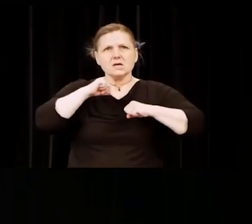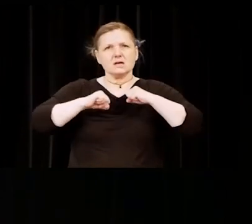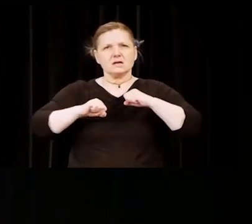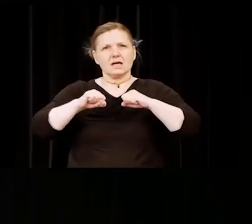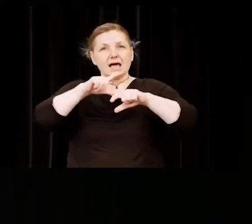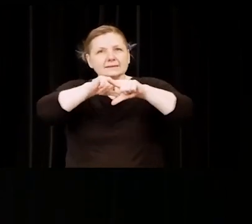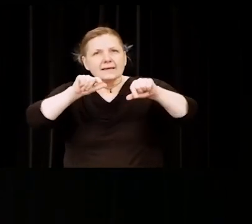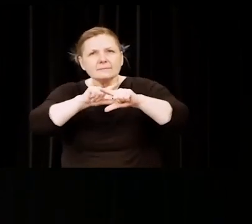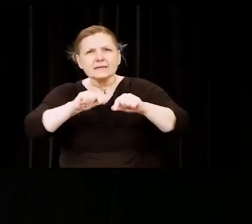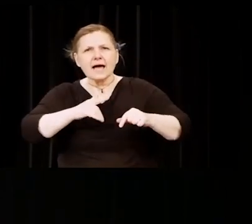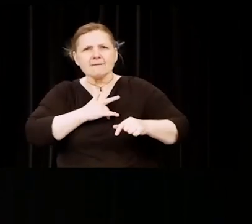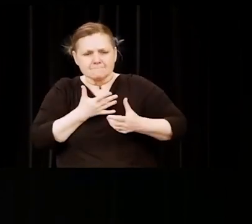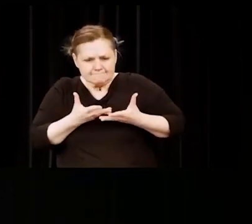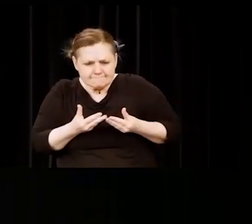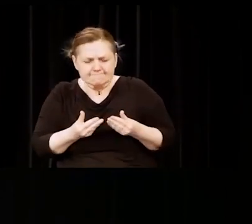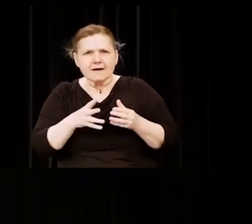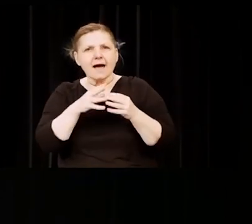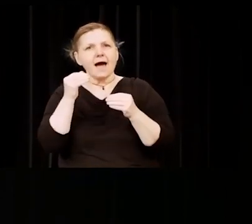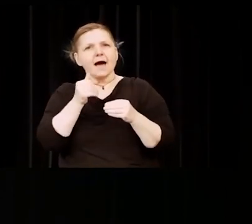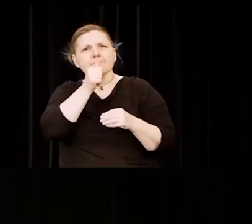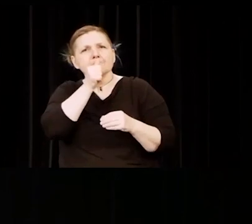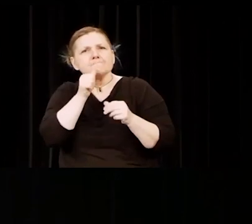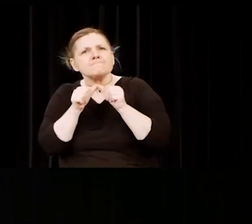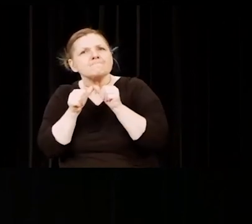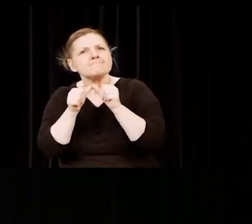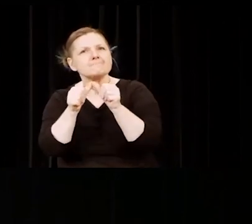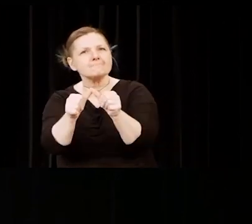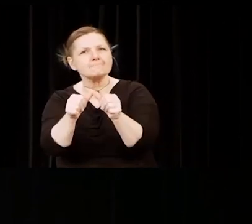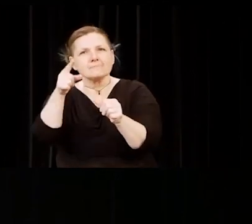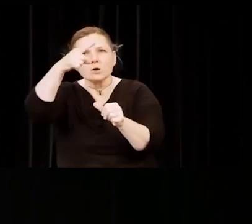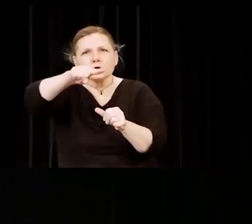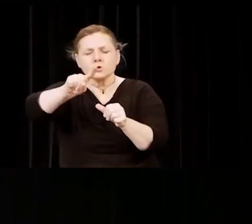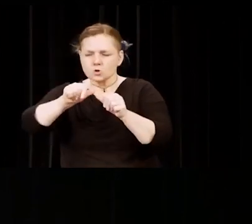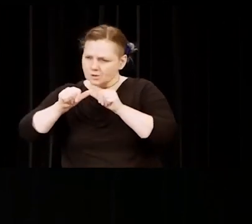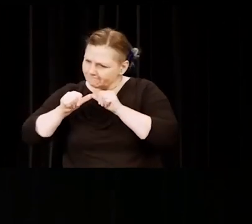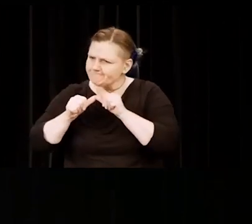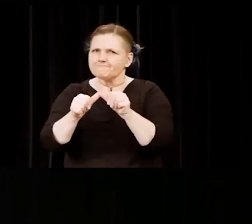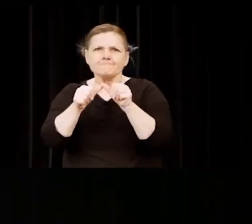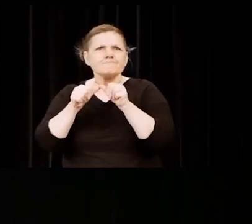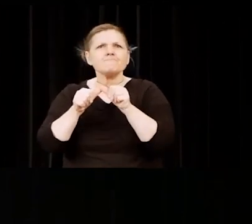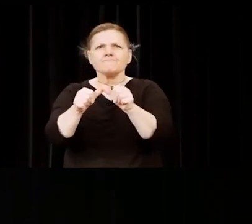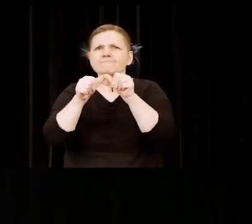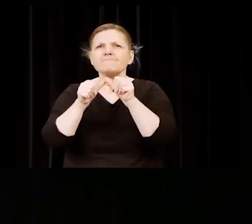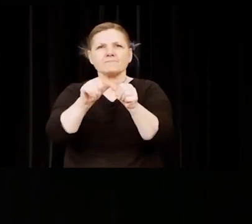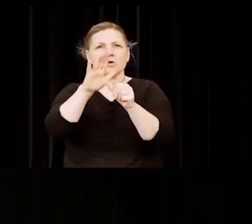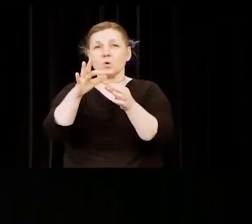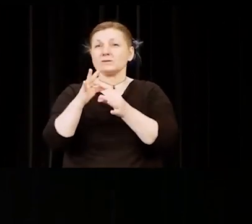with compassion and perseverance, and you pushed forward with a relentless spirit.